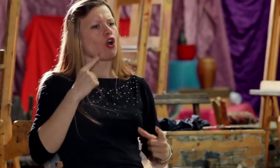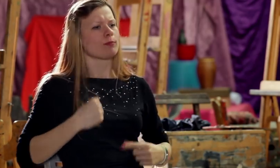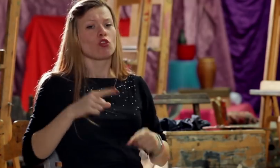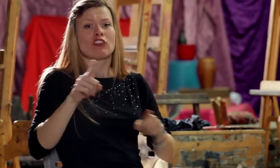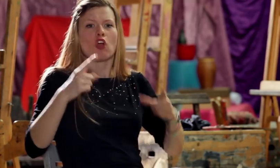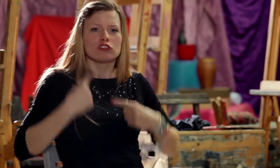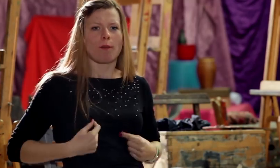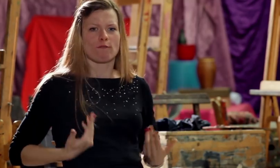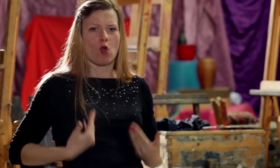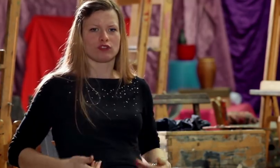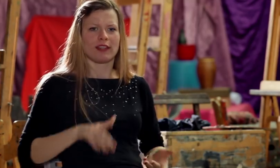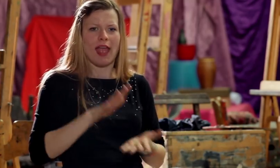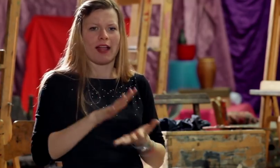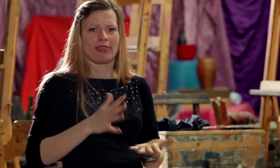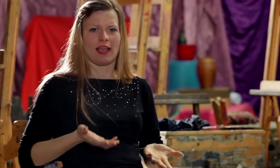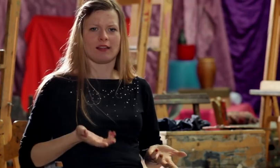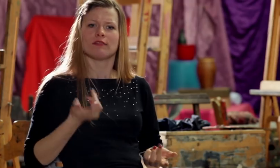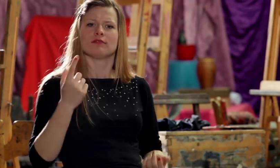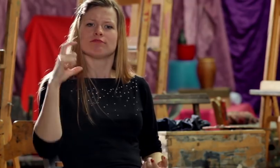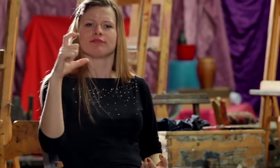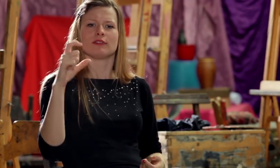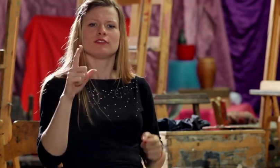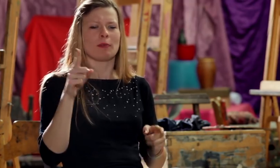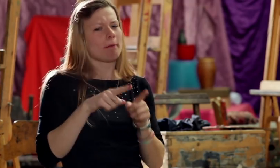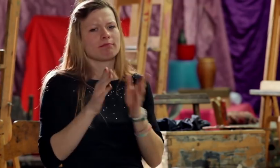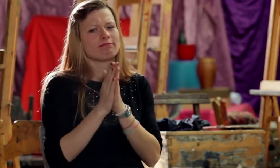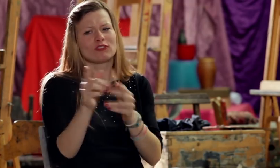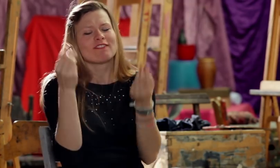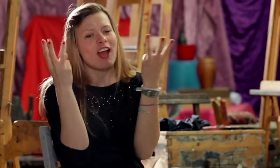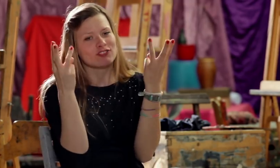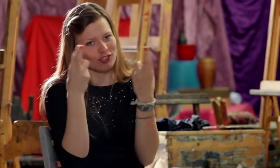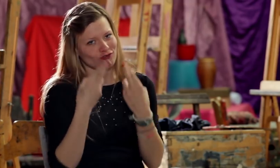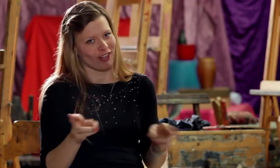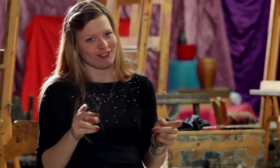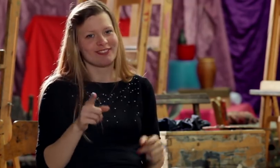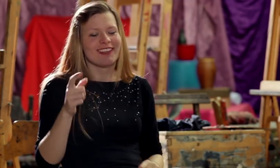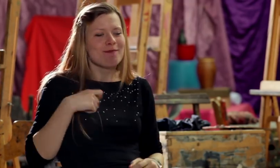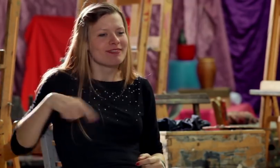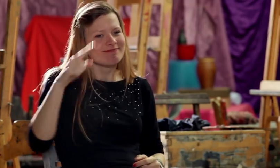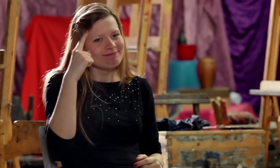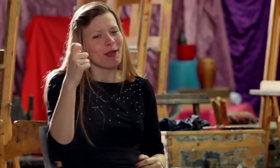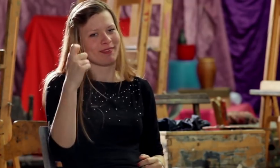Being Deaf means personality, character but with a capital G. Don’t forget about it,